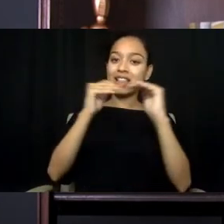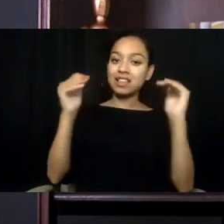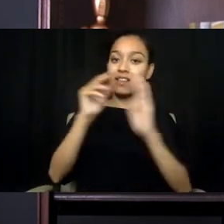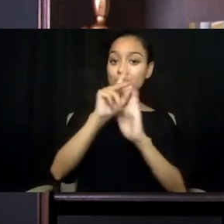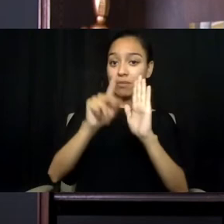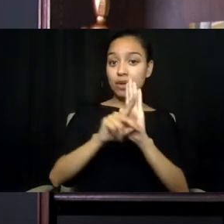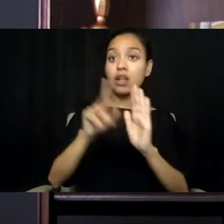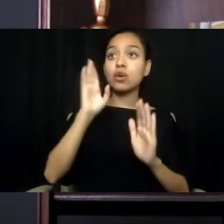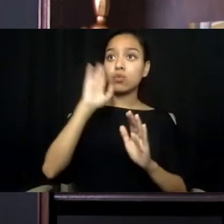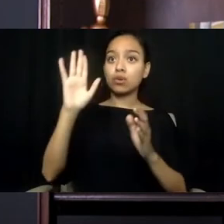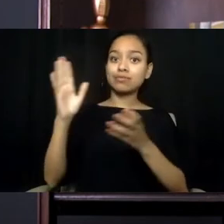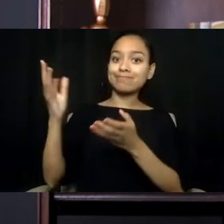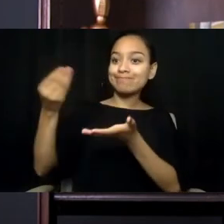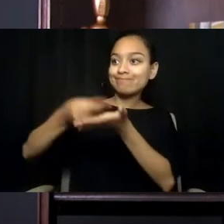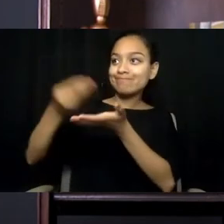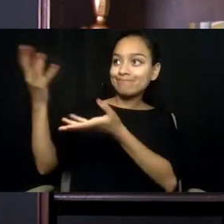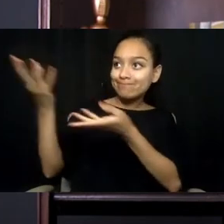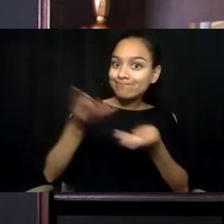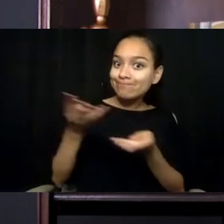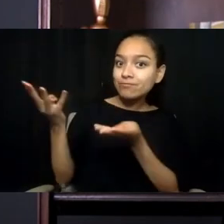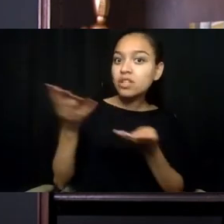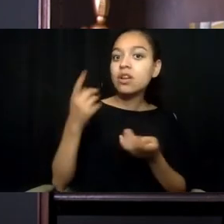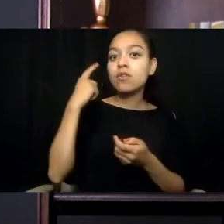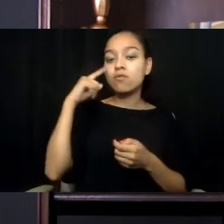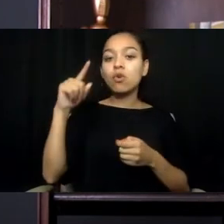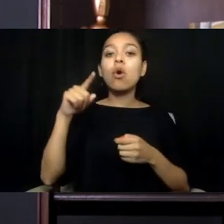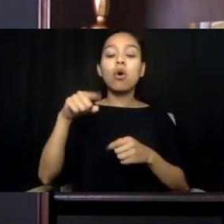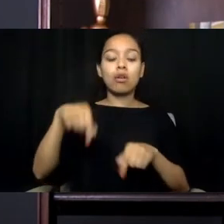Without these types of policies, the mental health care continuum